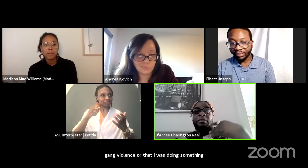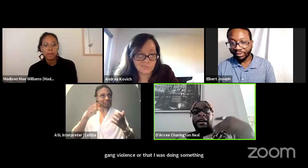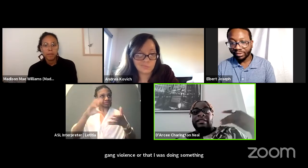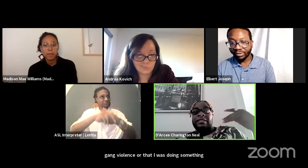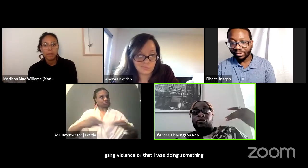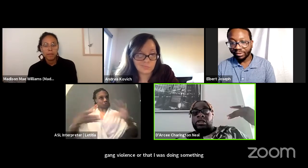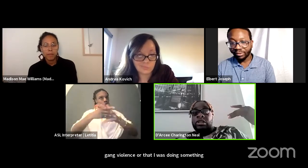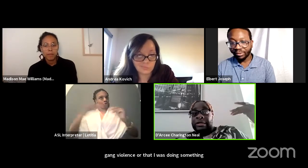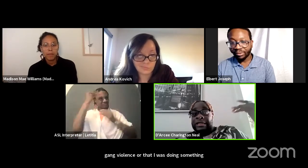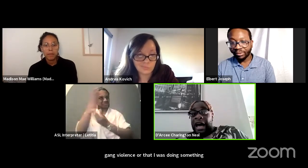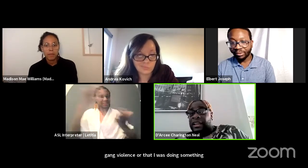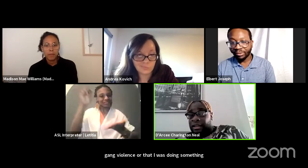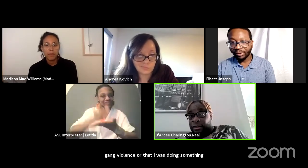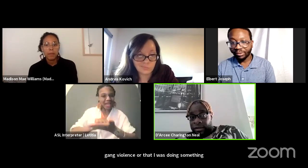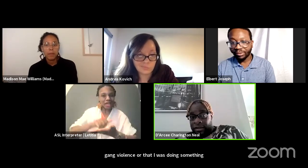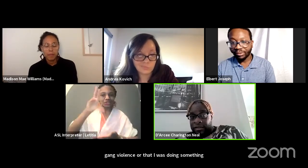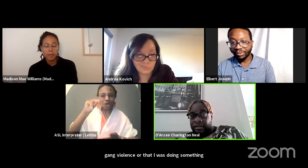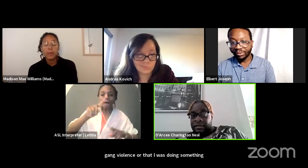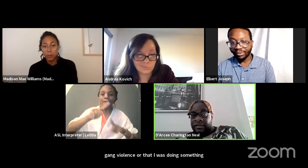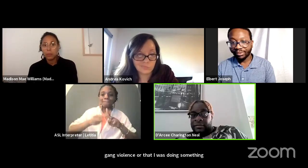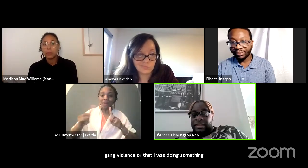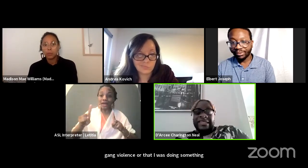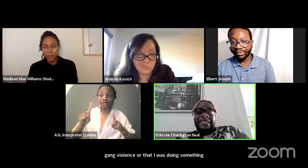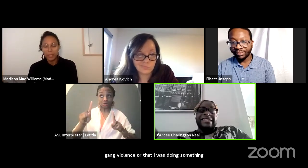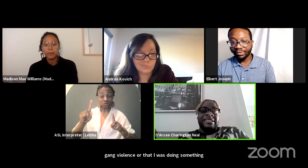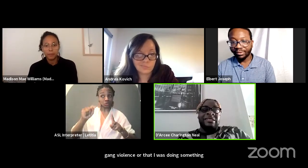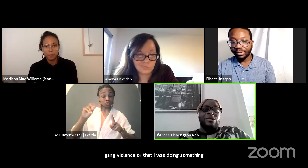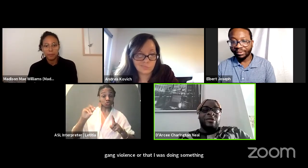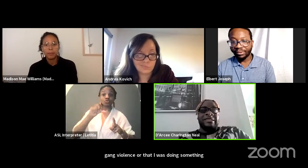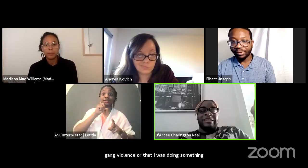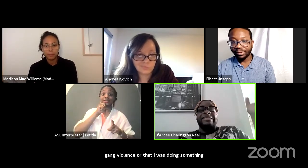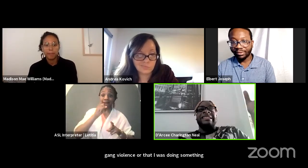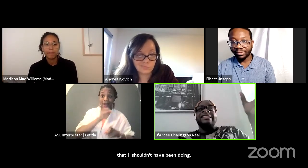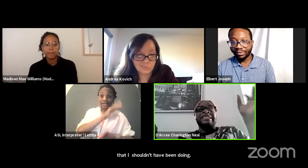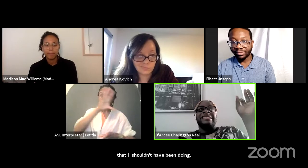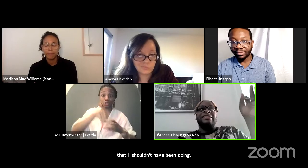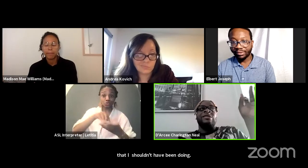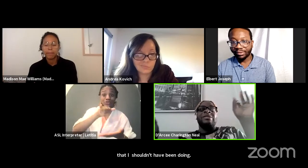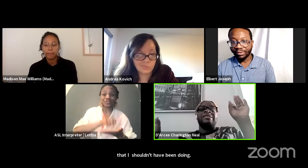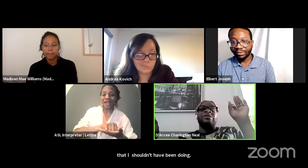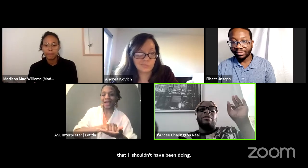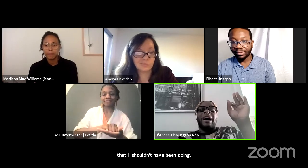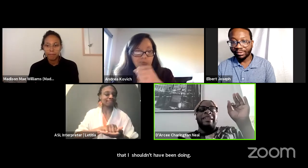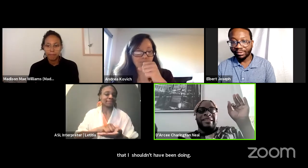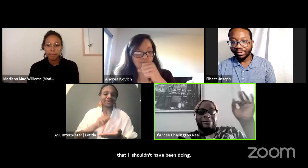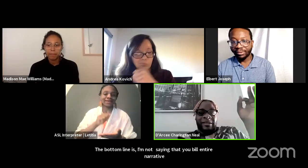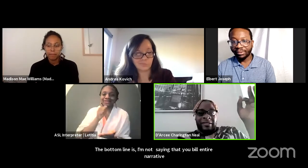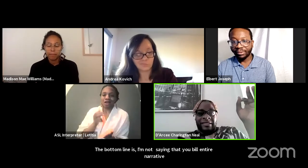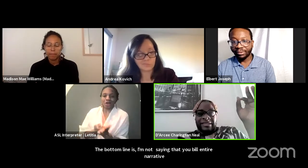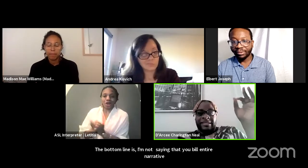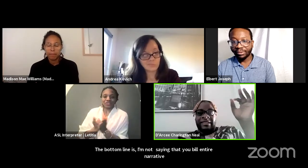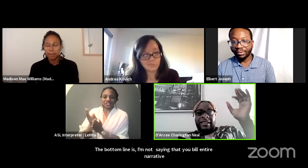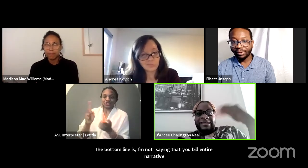But to not include it is disingenuous to my experience